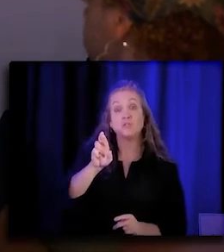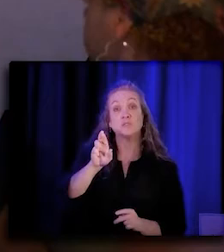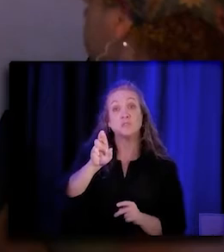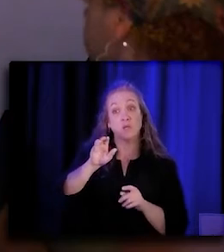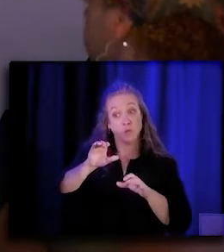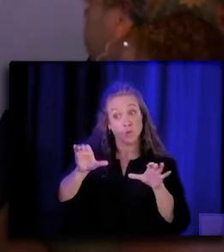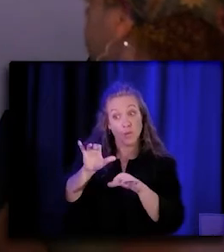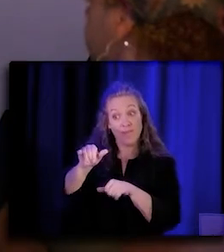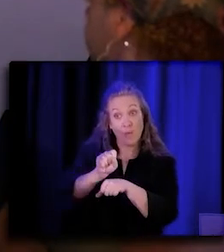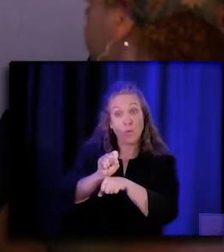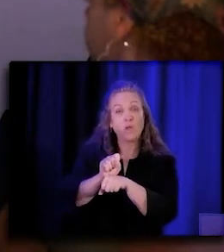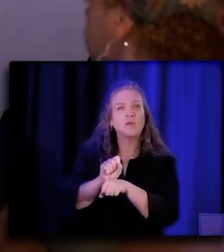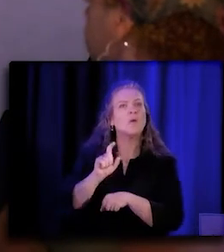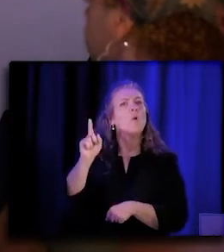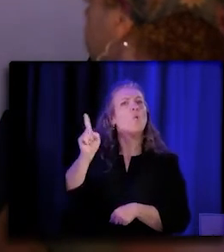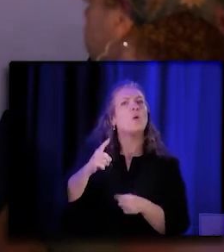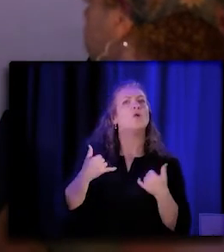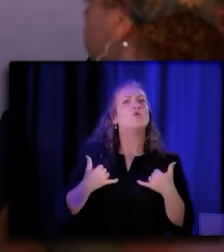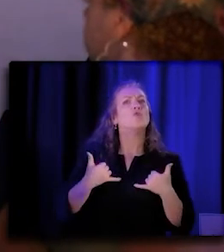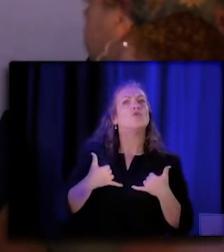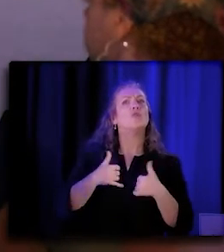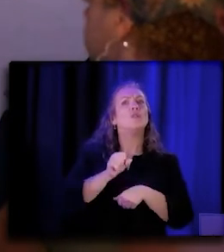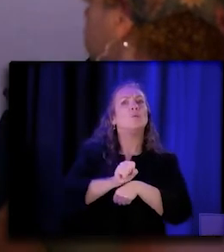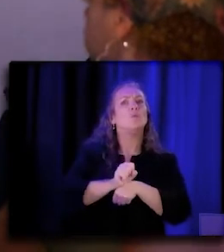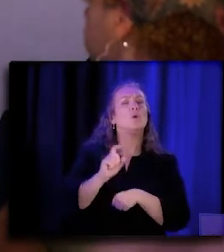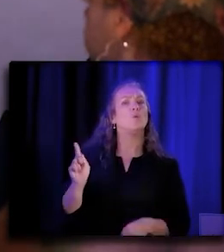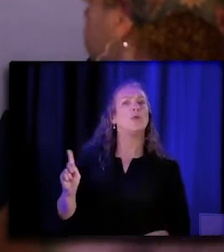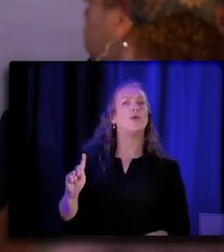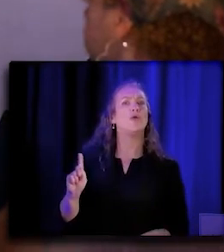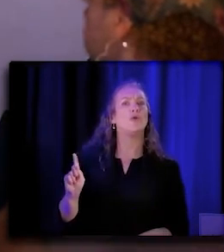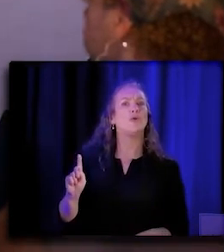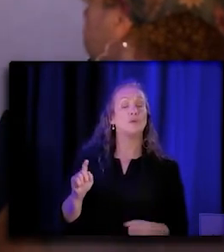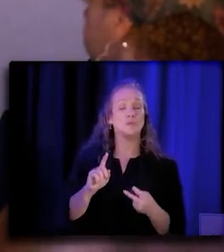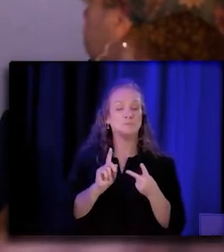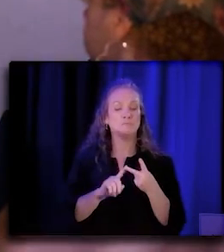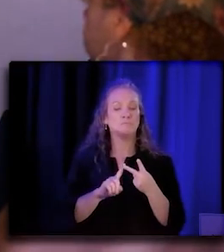is already operating, and what is the demand and the need?